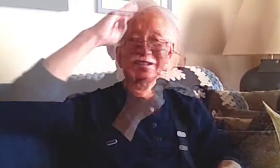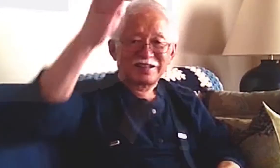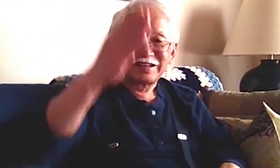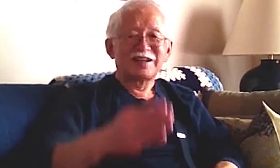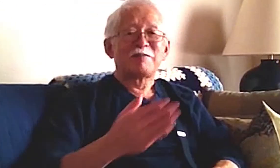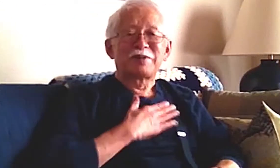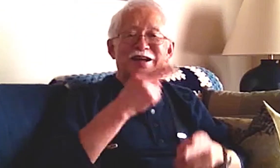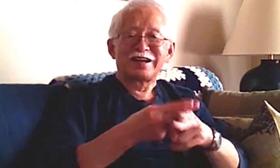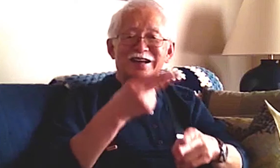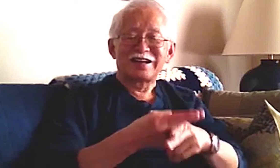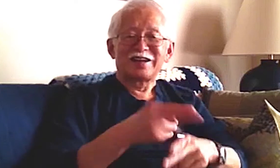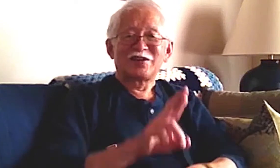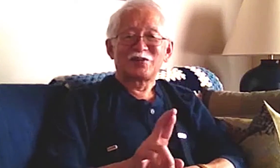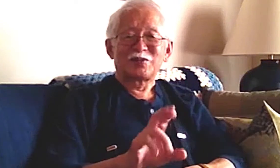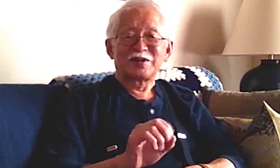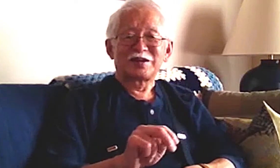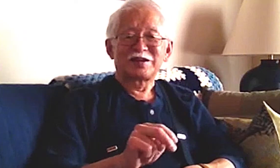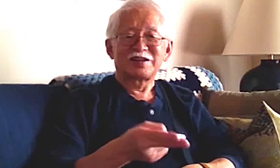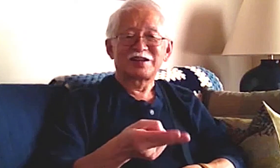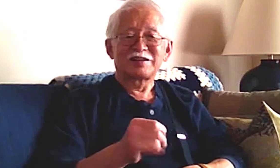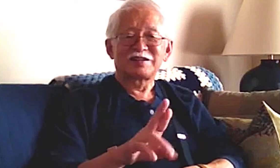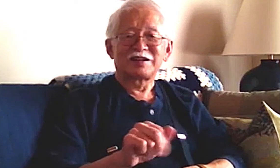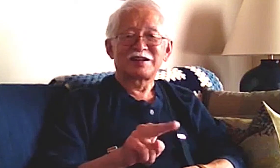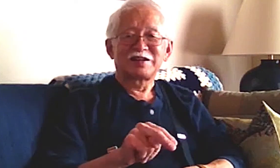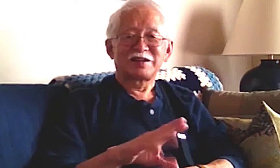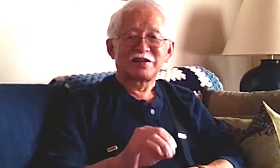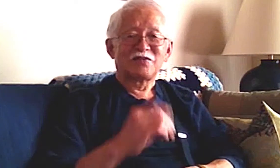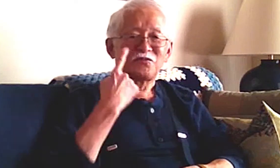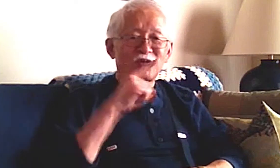Hello! My name is Ron Hirano